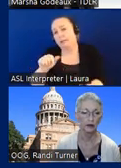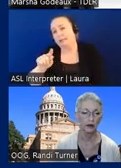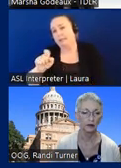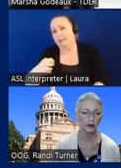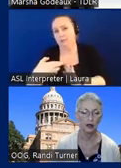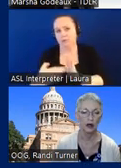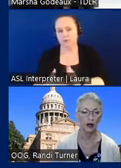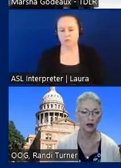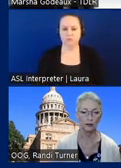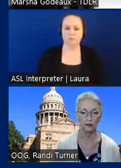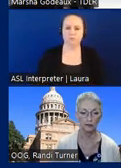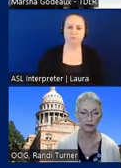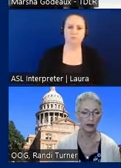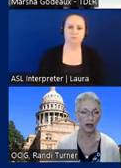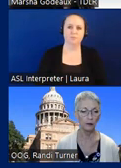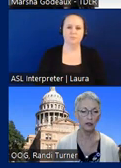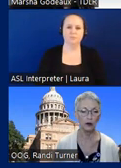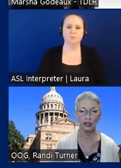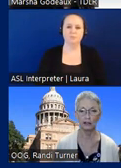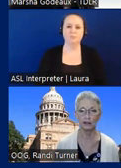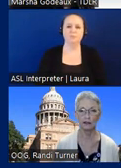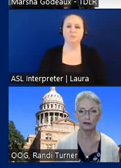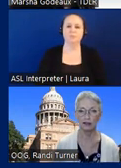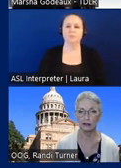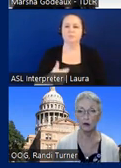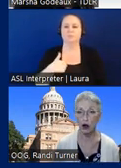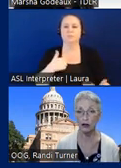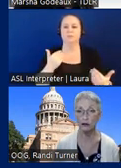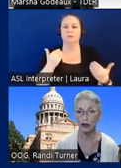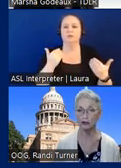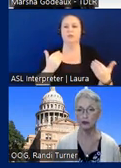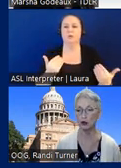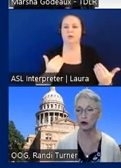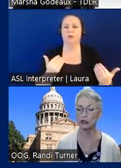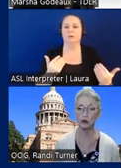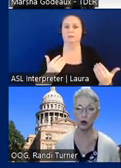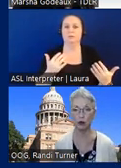okay um i'm gonna go ahead and go on we have a few more questions we'll hold